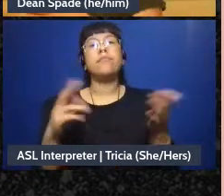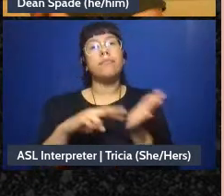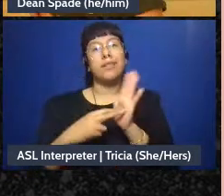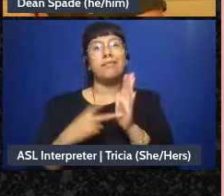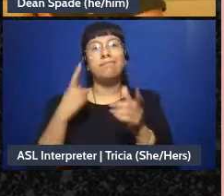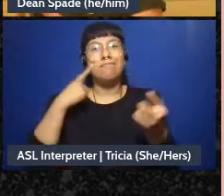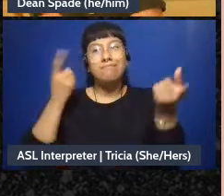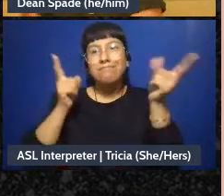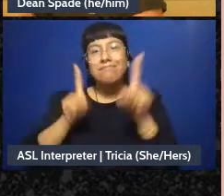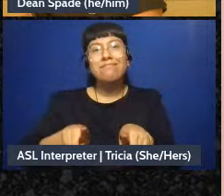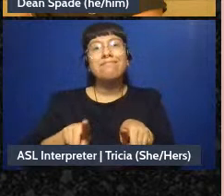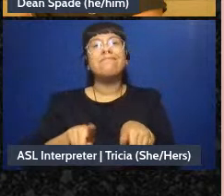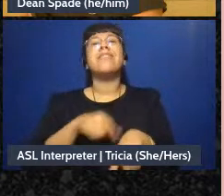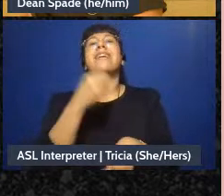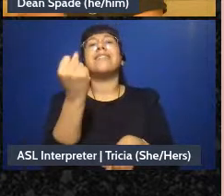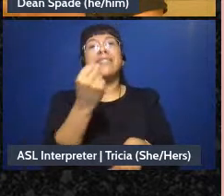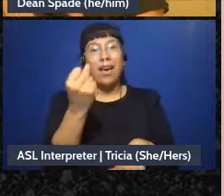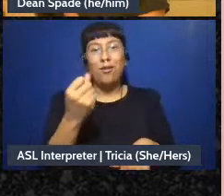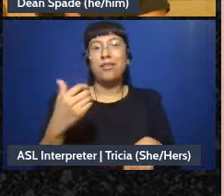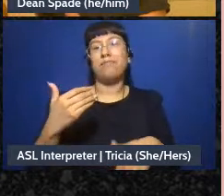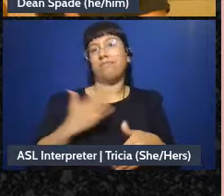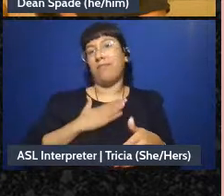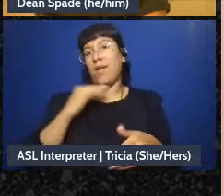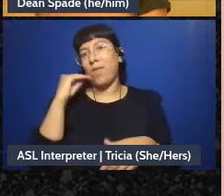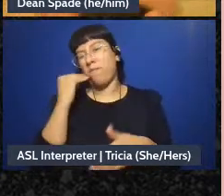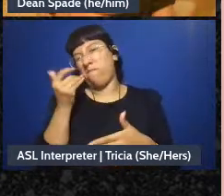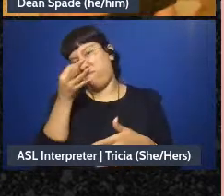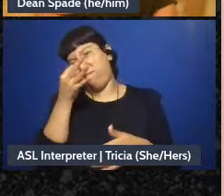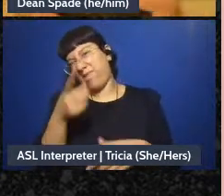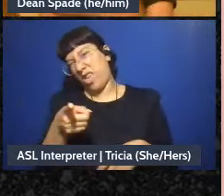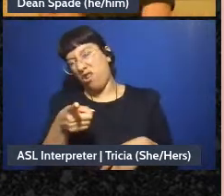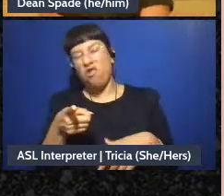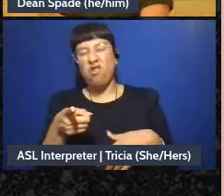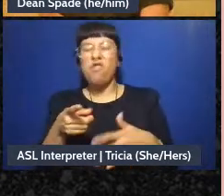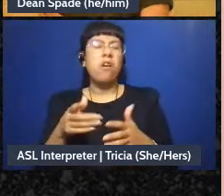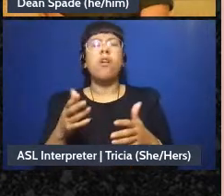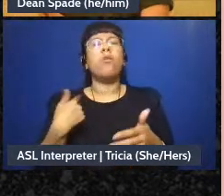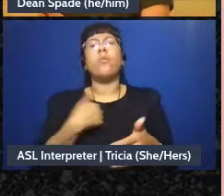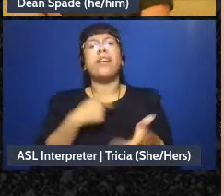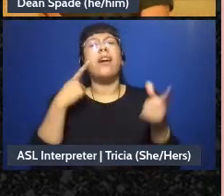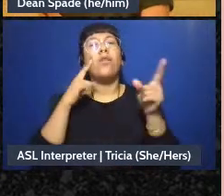going Saturday to the place near my house, we both agree, that's we just did the consensus process